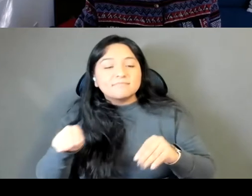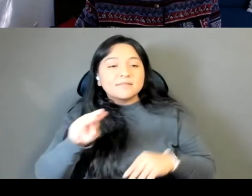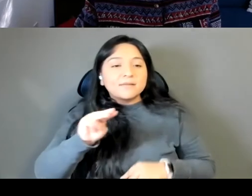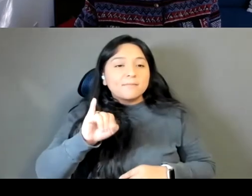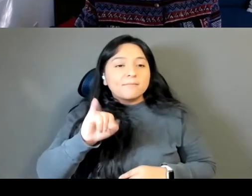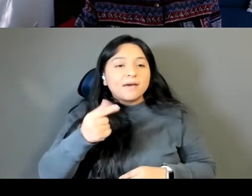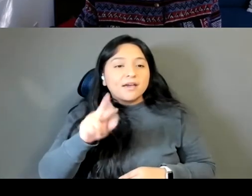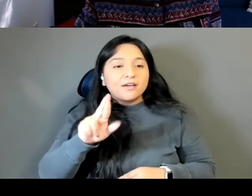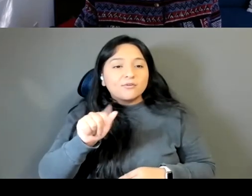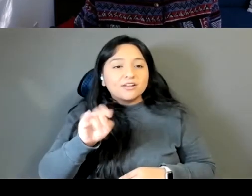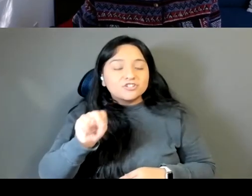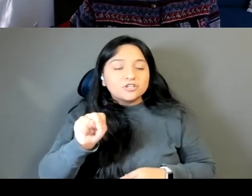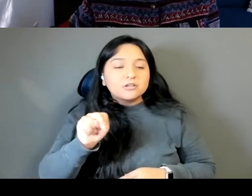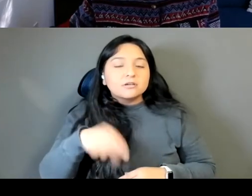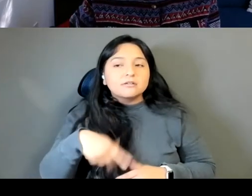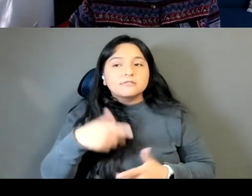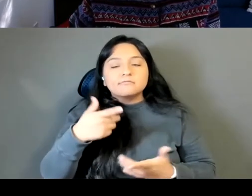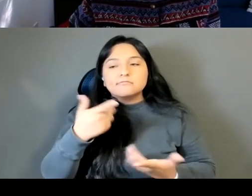Unknown Speaker the